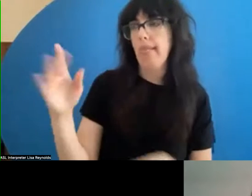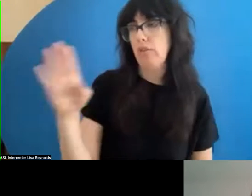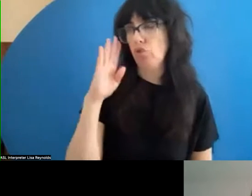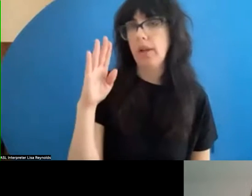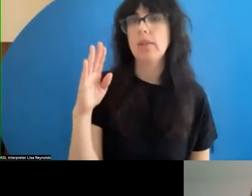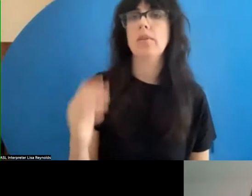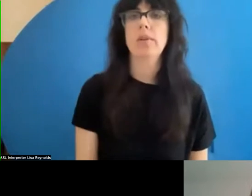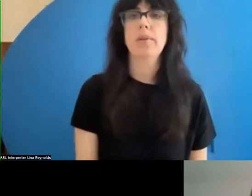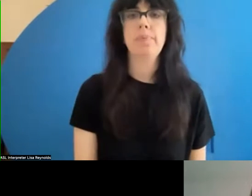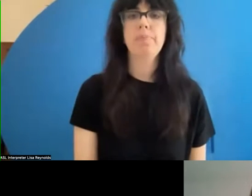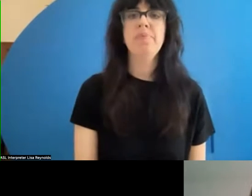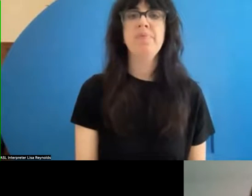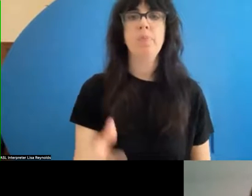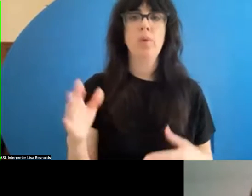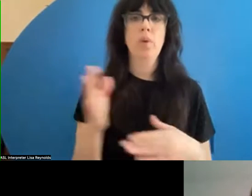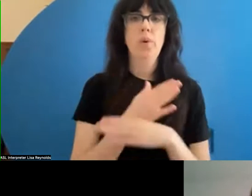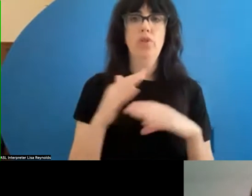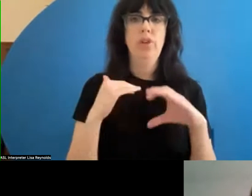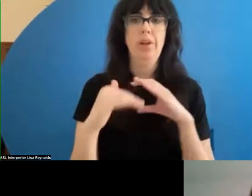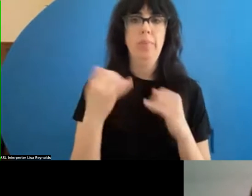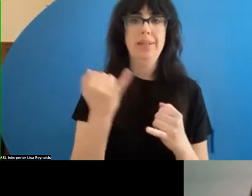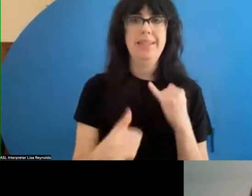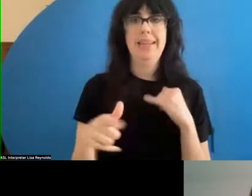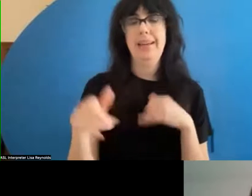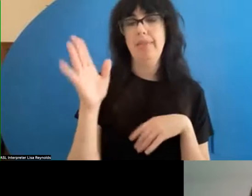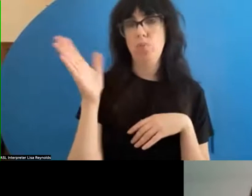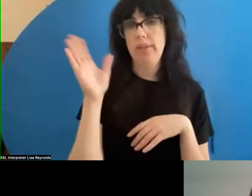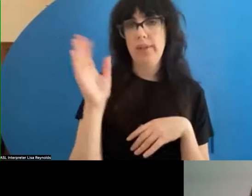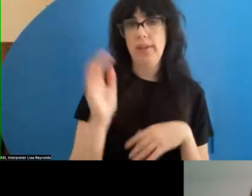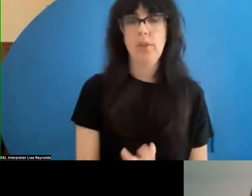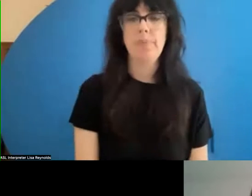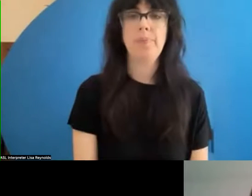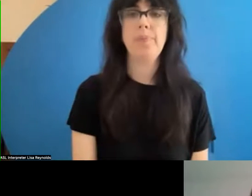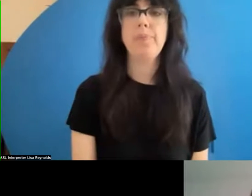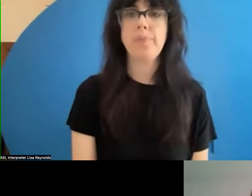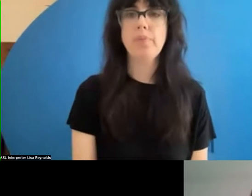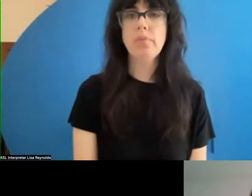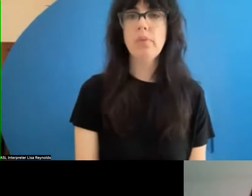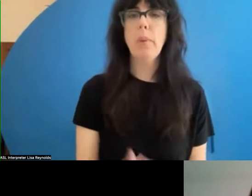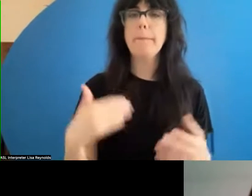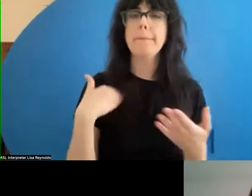share emails at the end of this presentation. We do have some basic copyright information in the toolkit and we